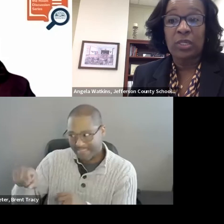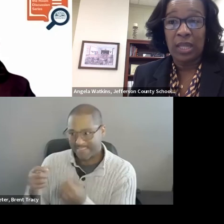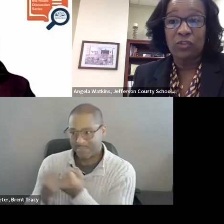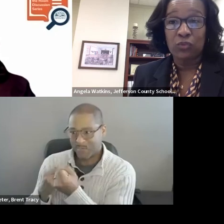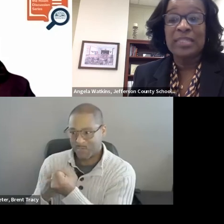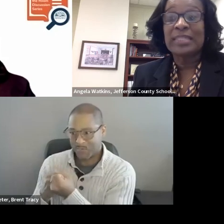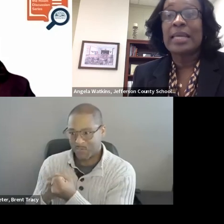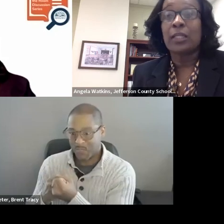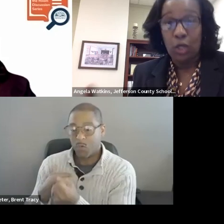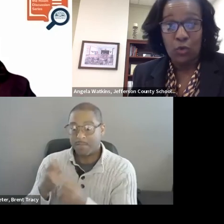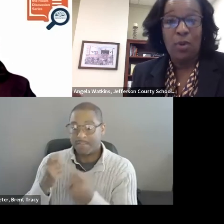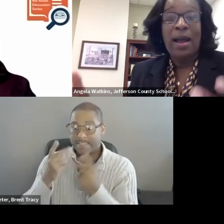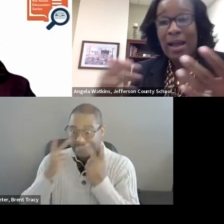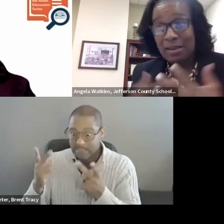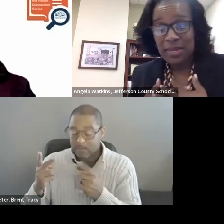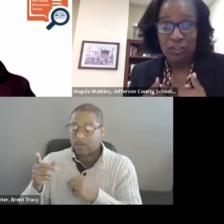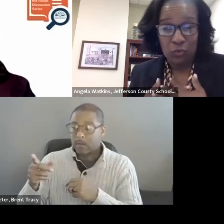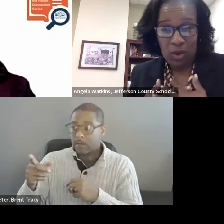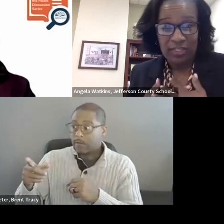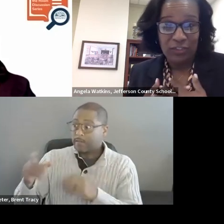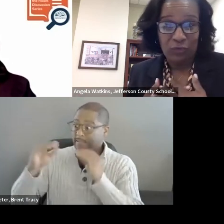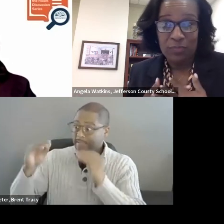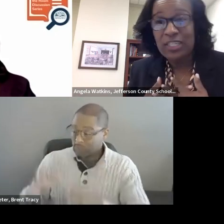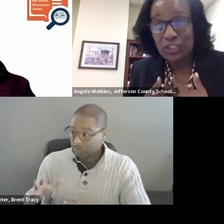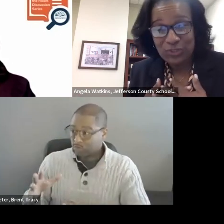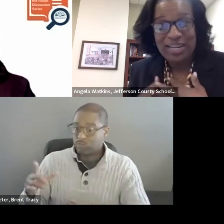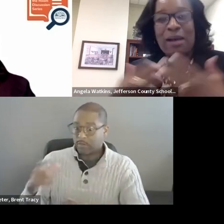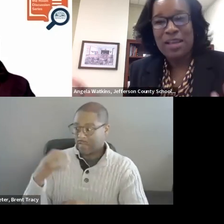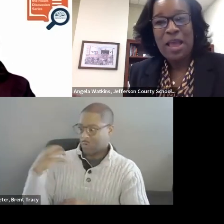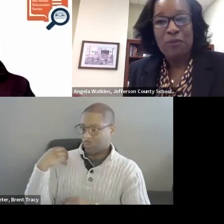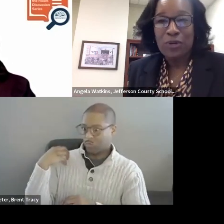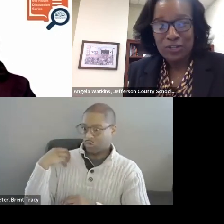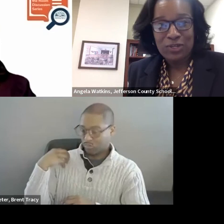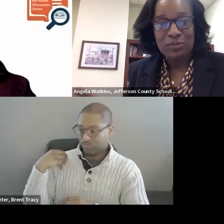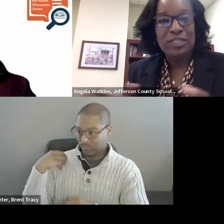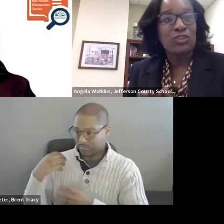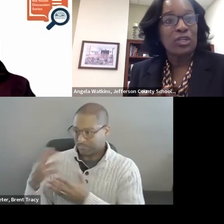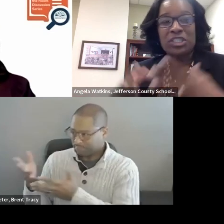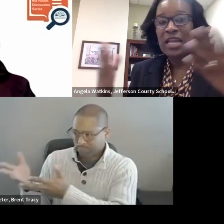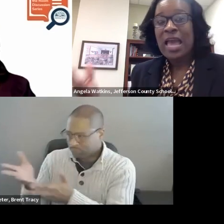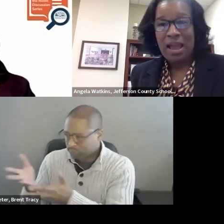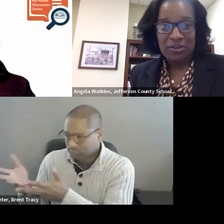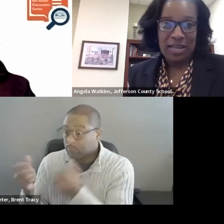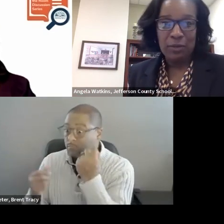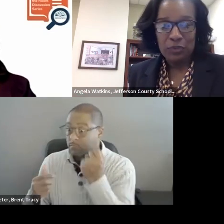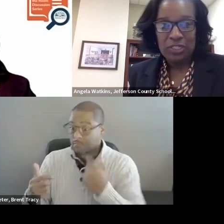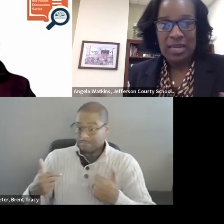a classroom and say, "Hello, I am Angela Watkins from the District, I work in curriculum and instruction. How can I help you today?"